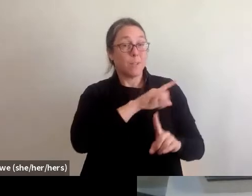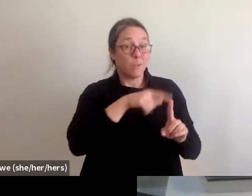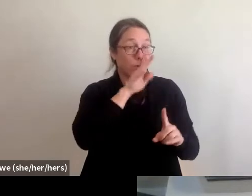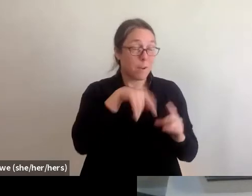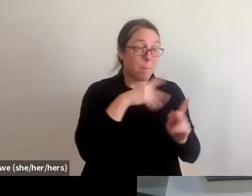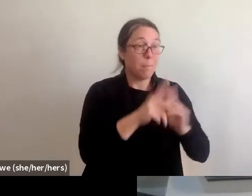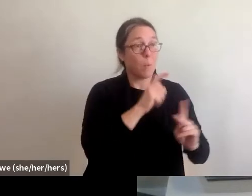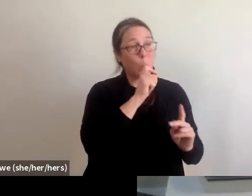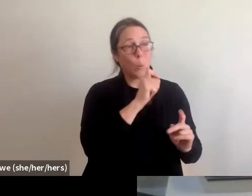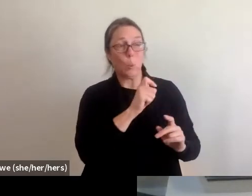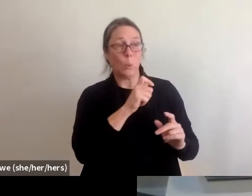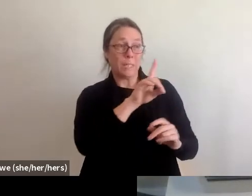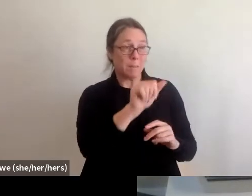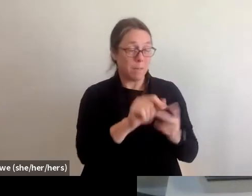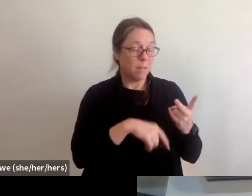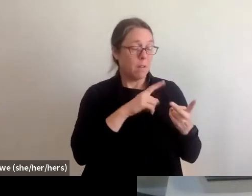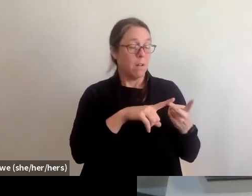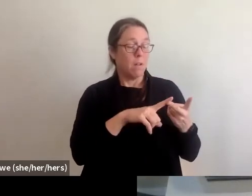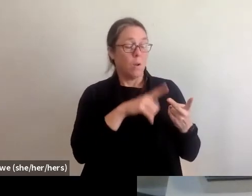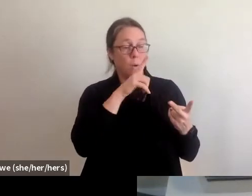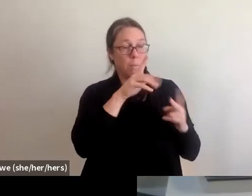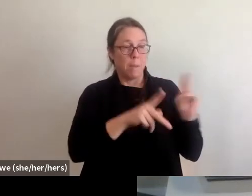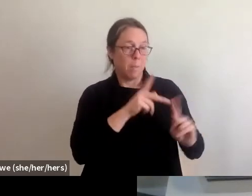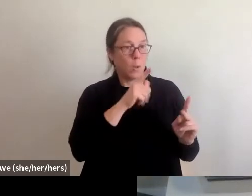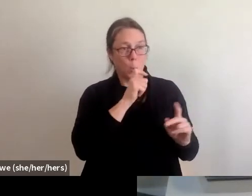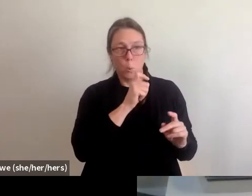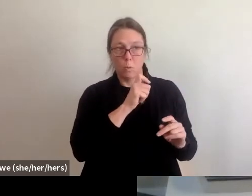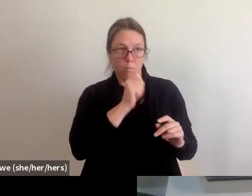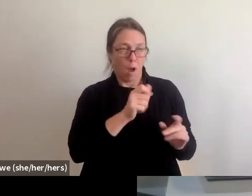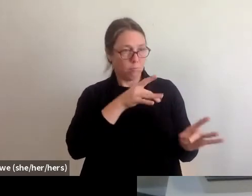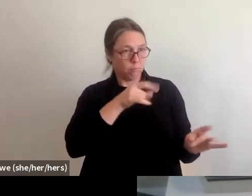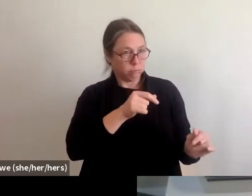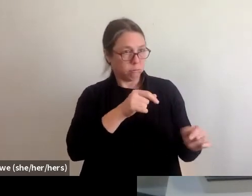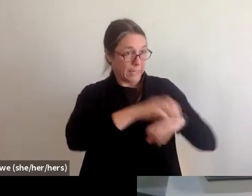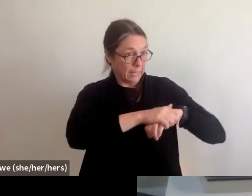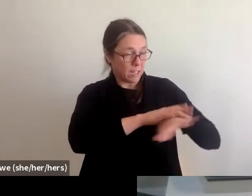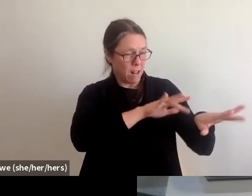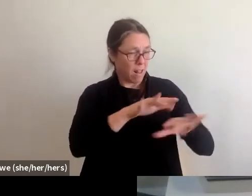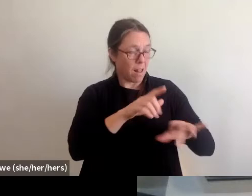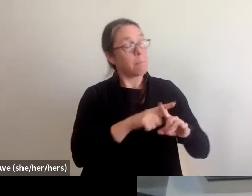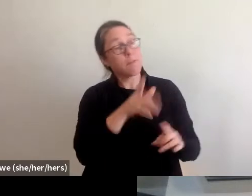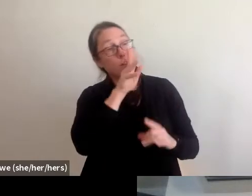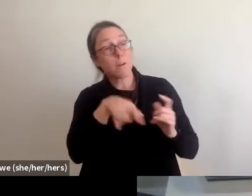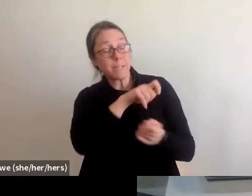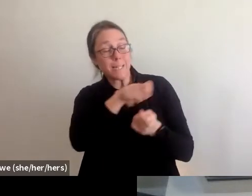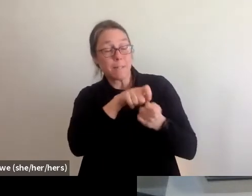So be sure to keep looking for those updates as well. But back to the actual housing options.